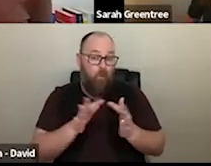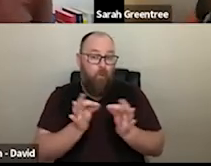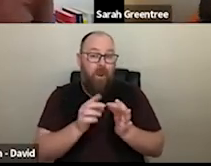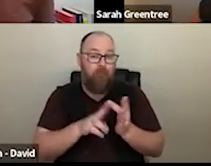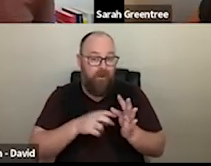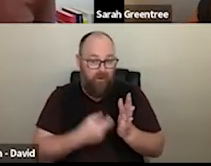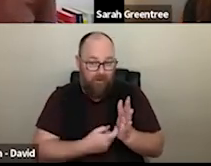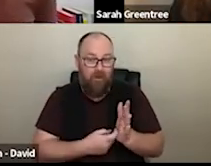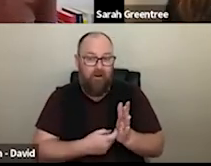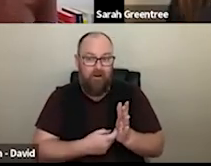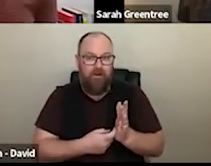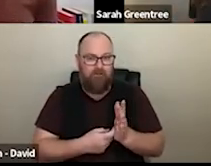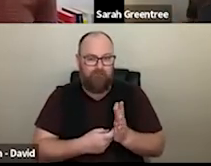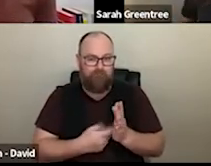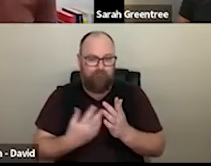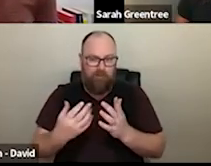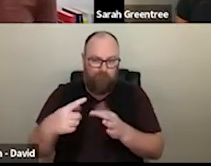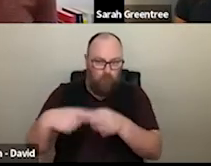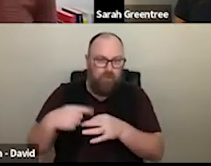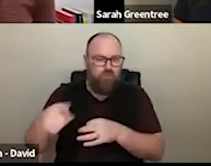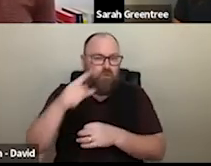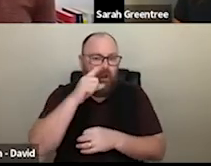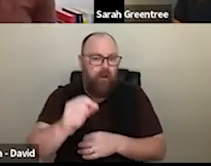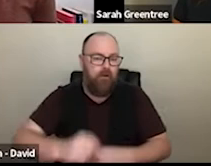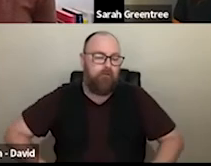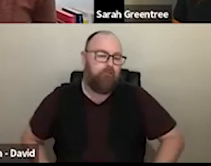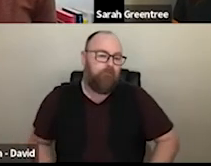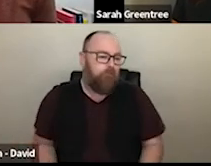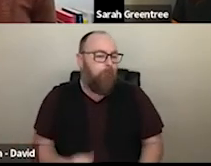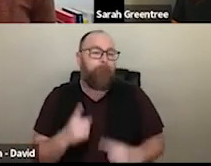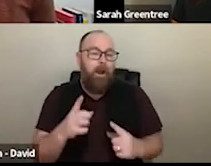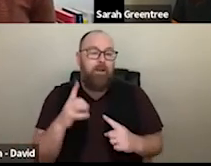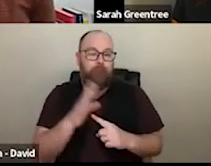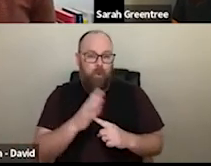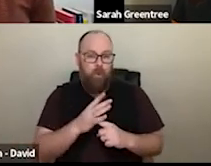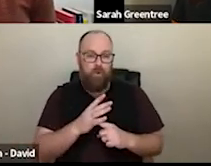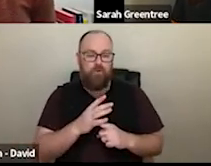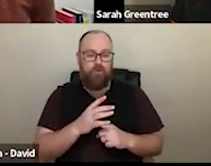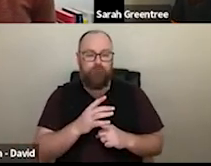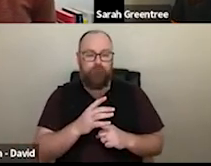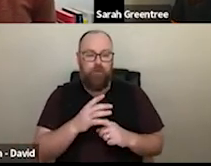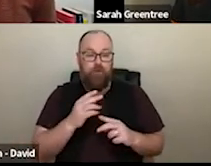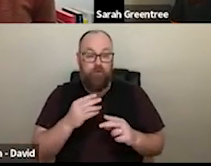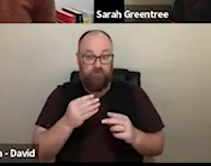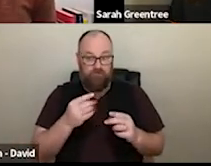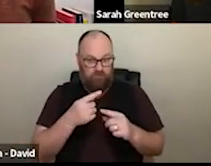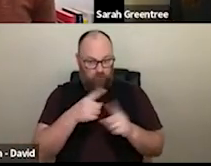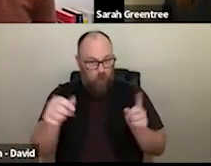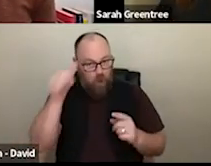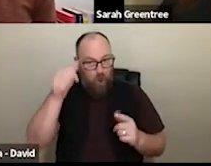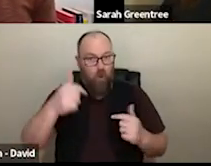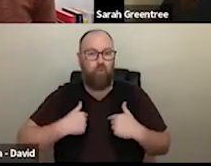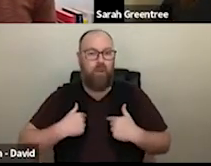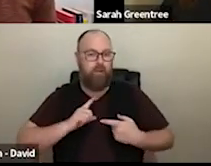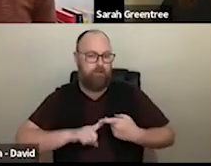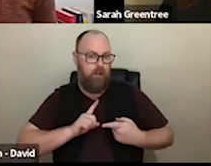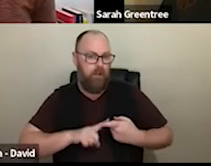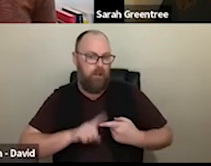do But I guess importantly we're still looking at in terms of those in terms